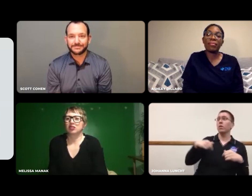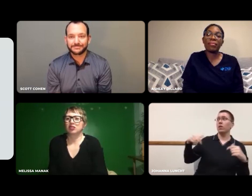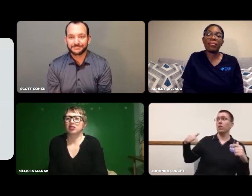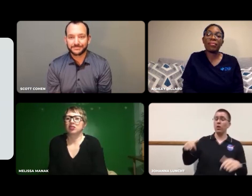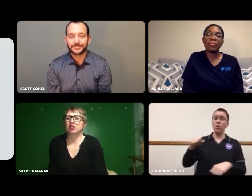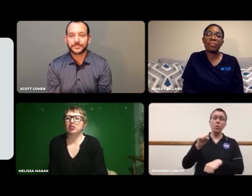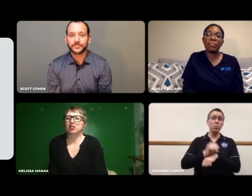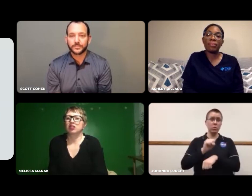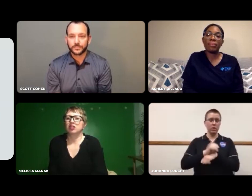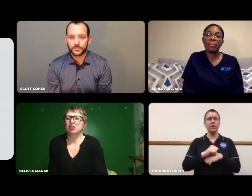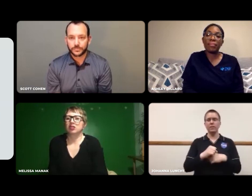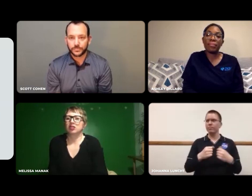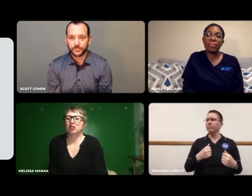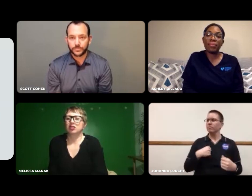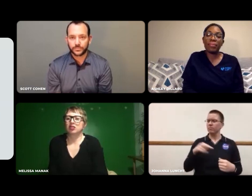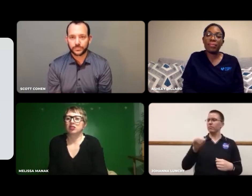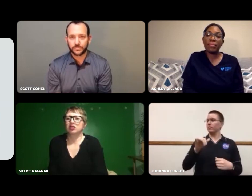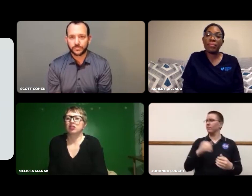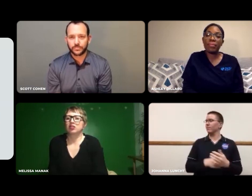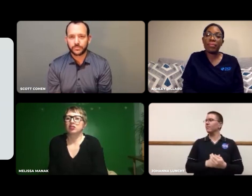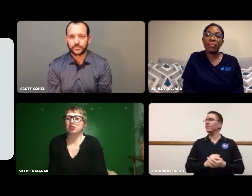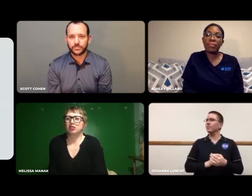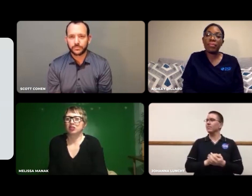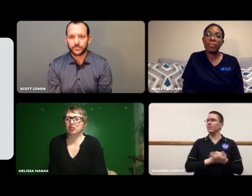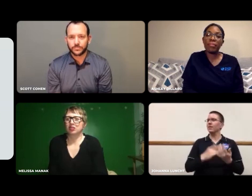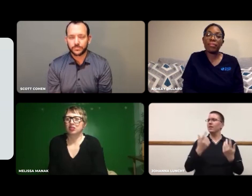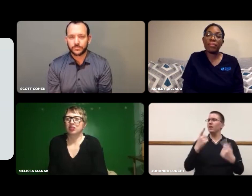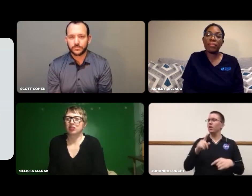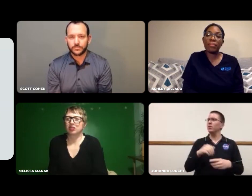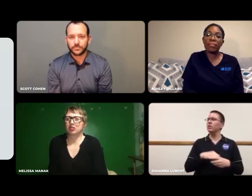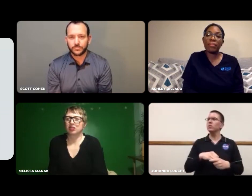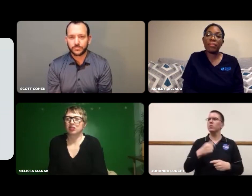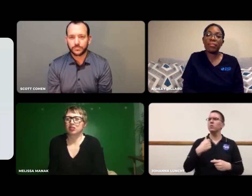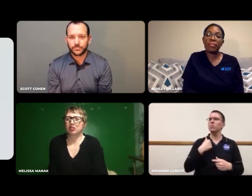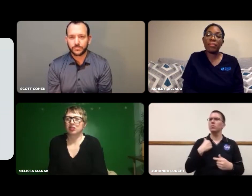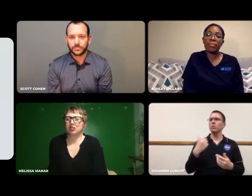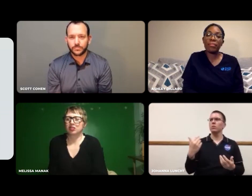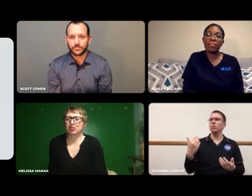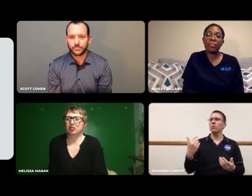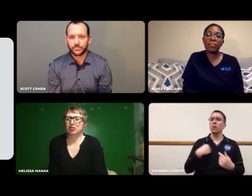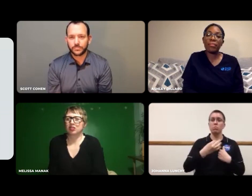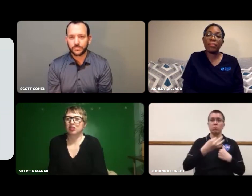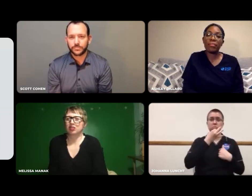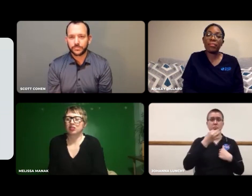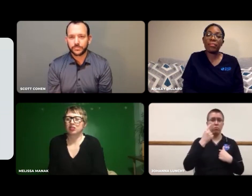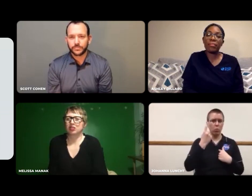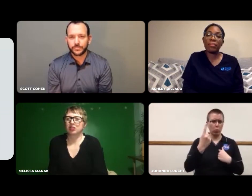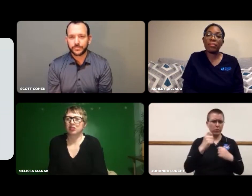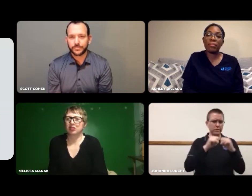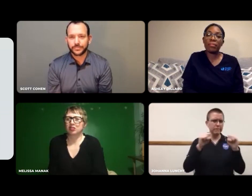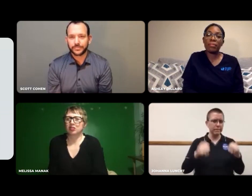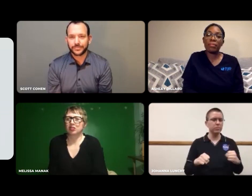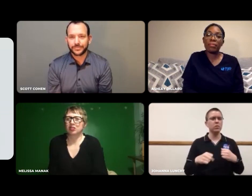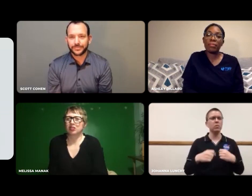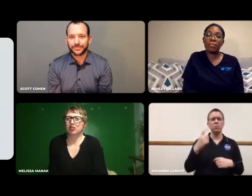Here at work, I'm really proficient in one system.